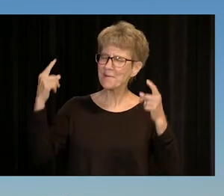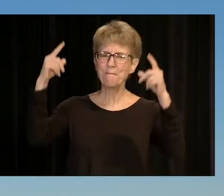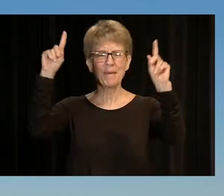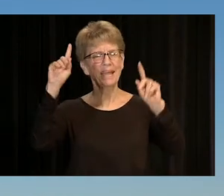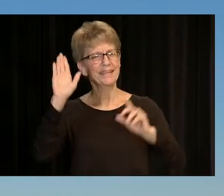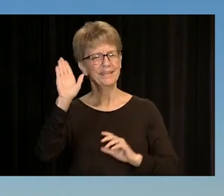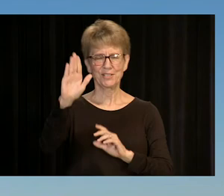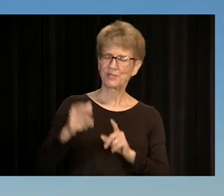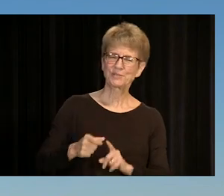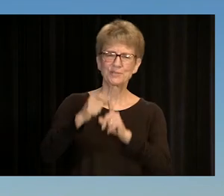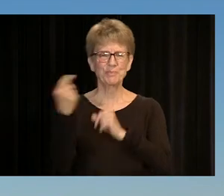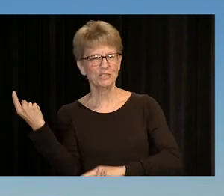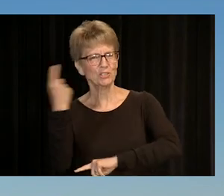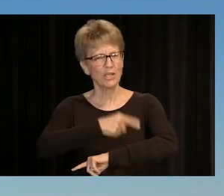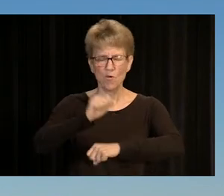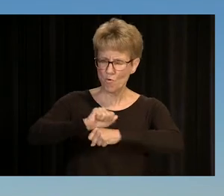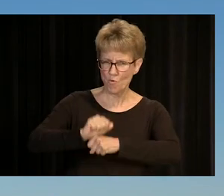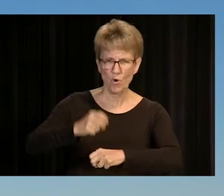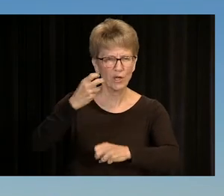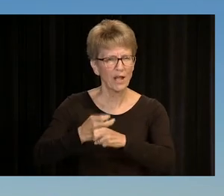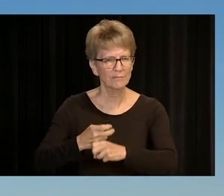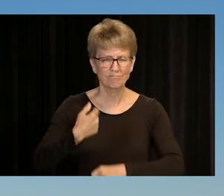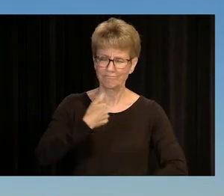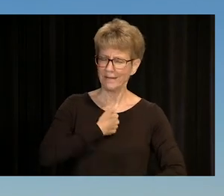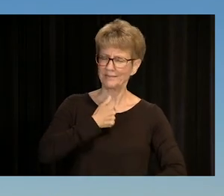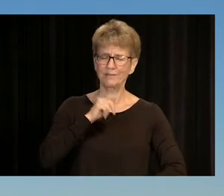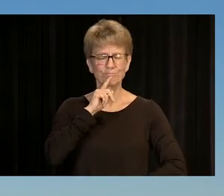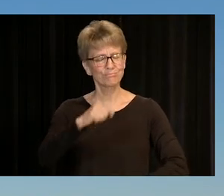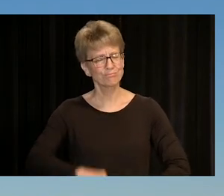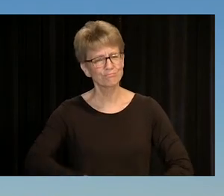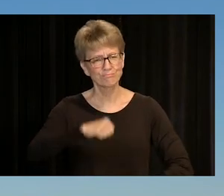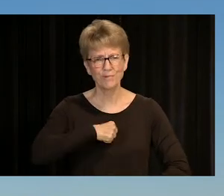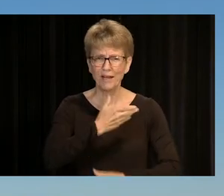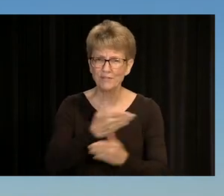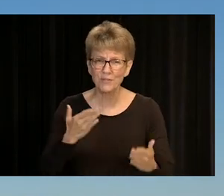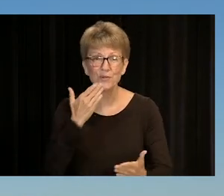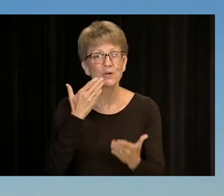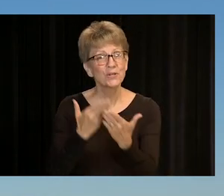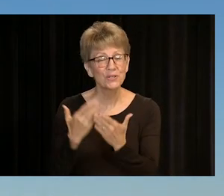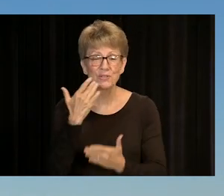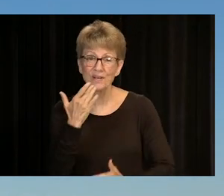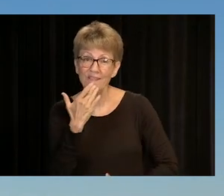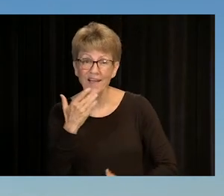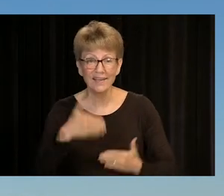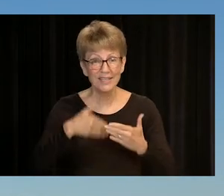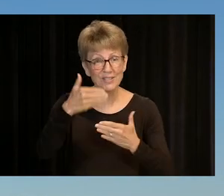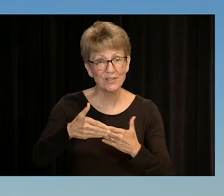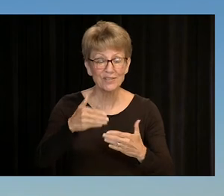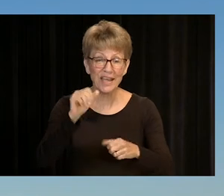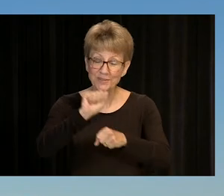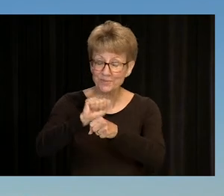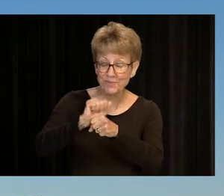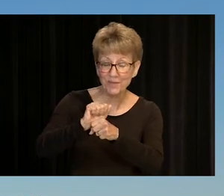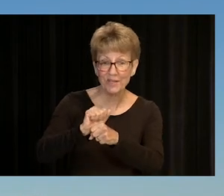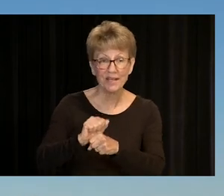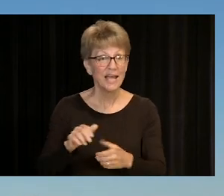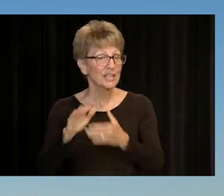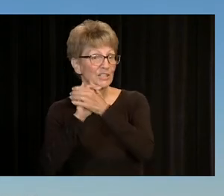YOU WORKED HARD AND I COULD NOT BE MORE PROUD OF YOU. GOOD LUCK WITH YOUR NEXT ADVENTURE. A QUICK WORD OF CONGRATULATIONS ON THIS DAY THAT YOU'LL NEVER FORGET.